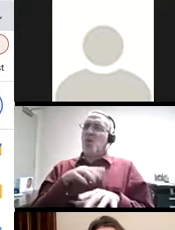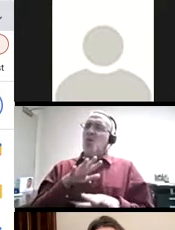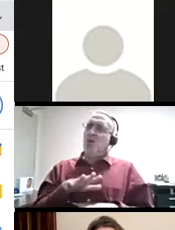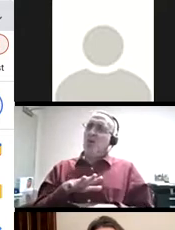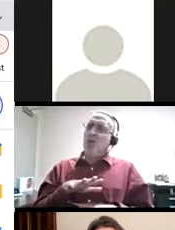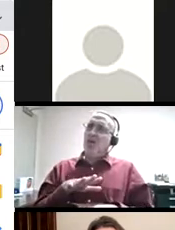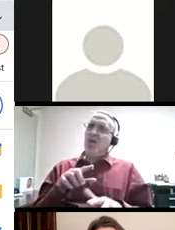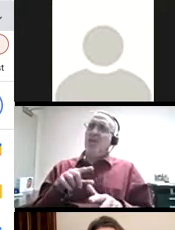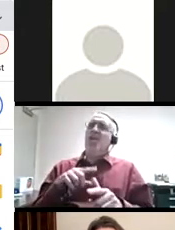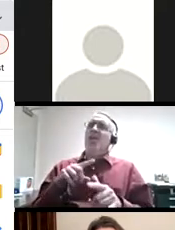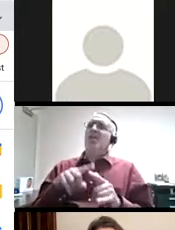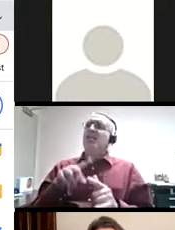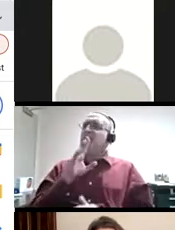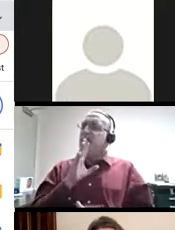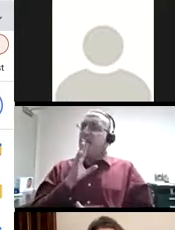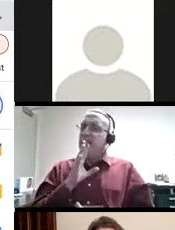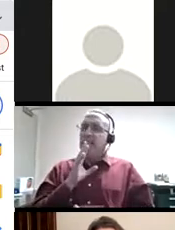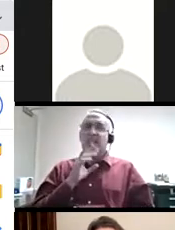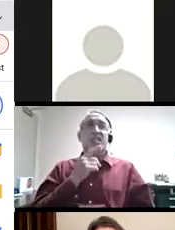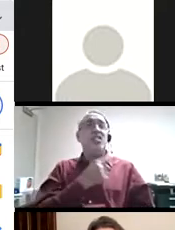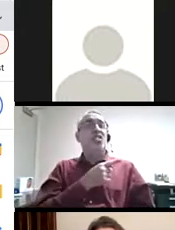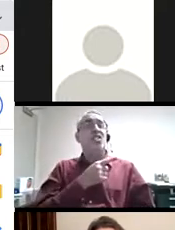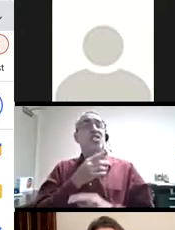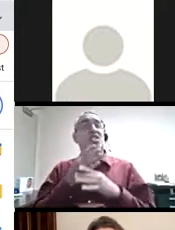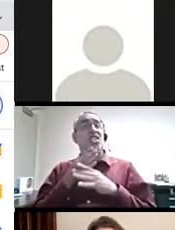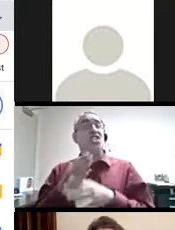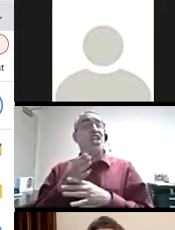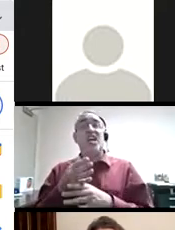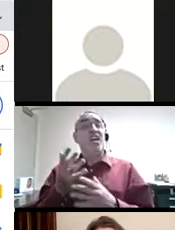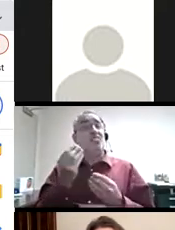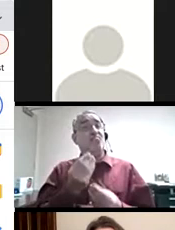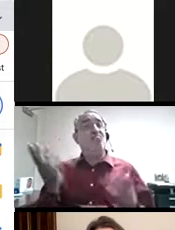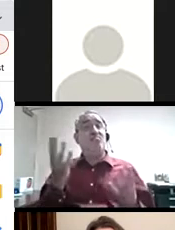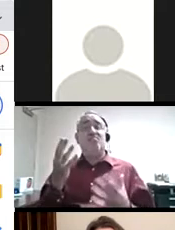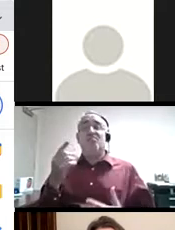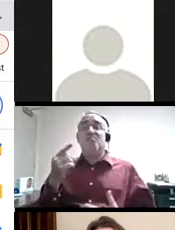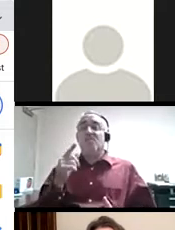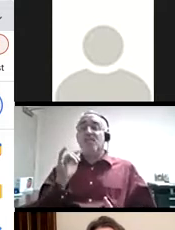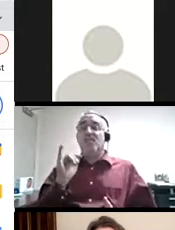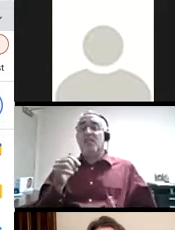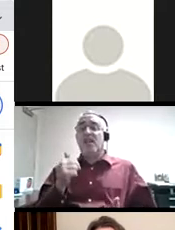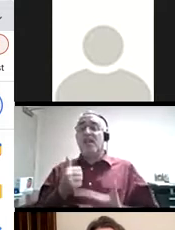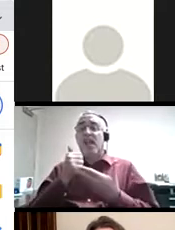really long pause before speaking and then she shared that the exercise actually helped her to